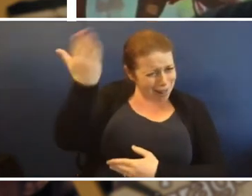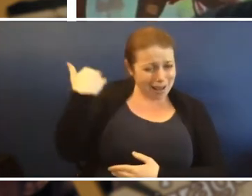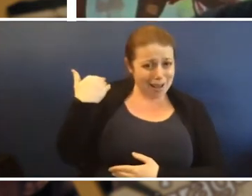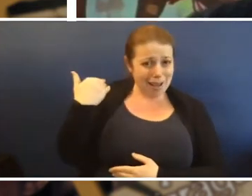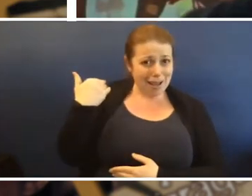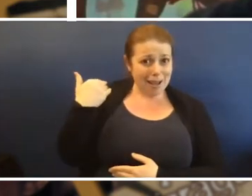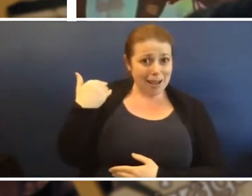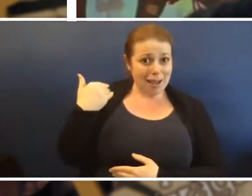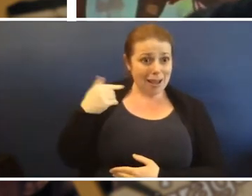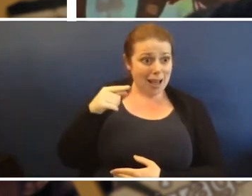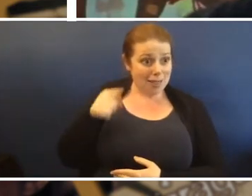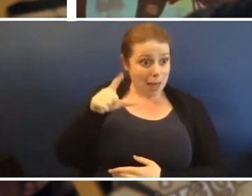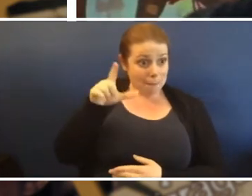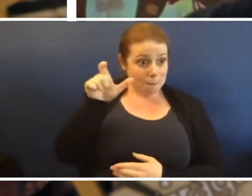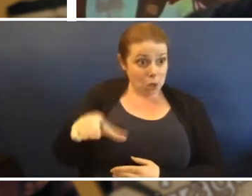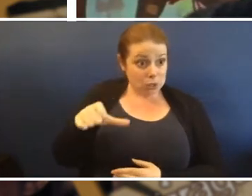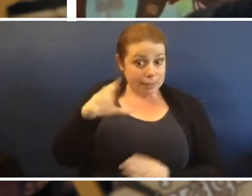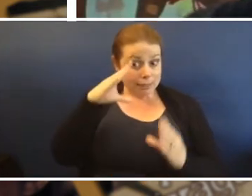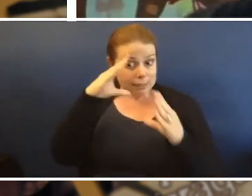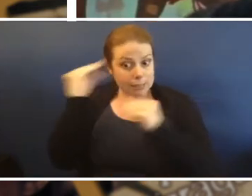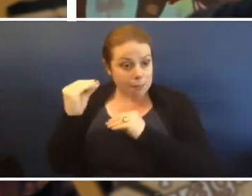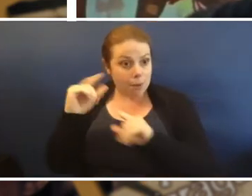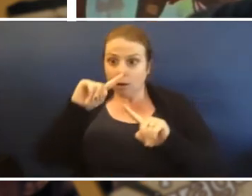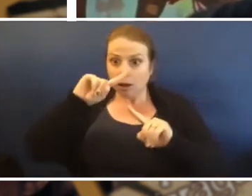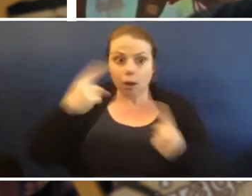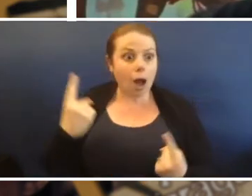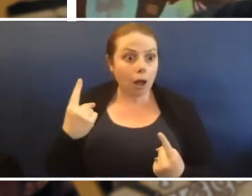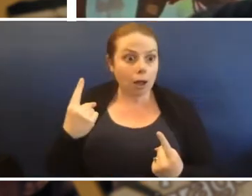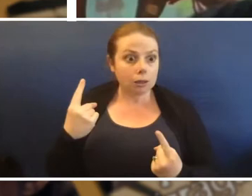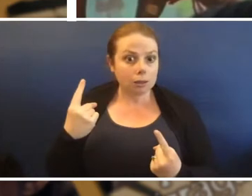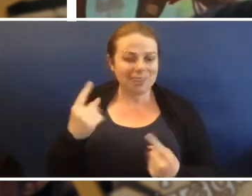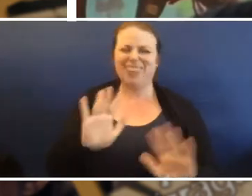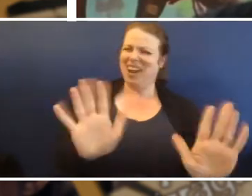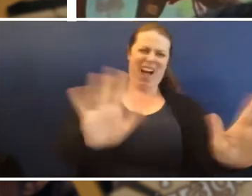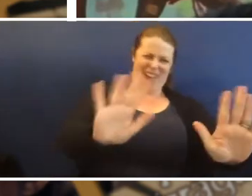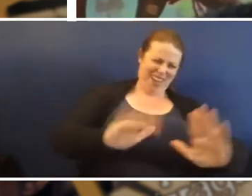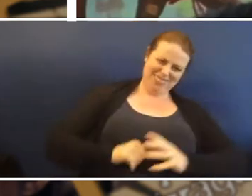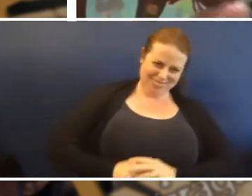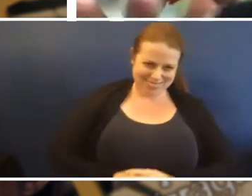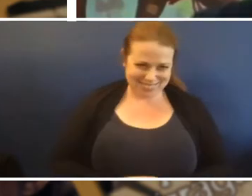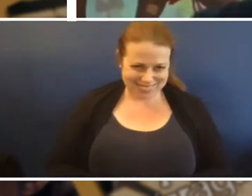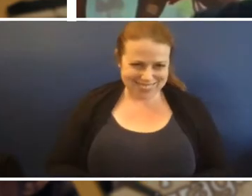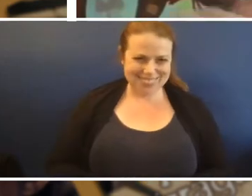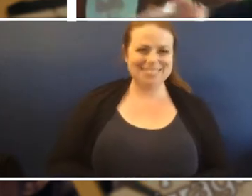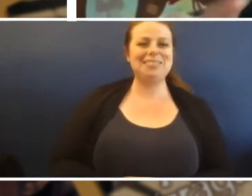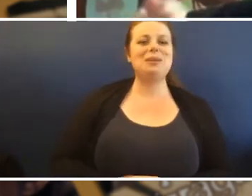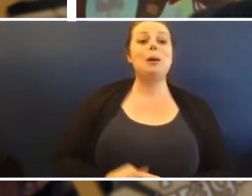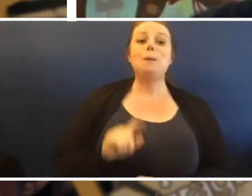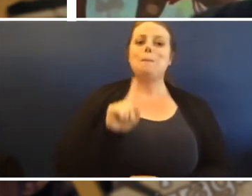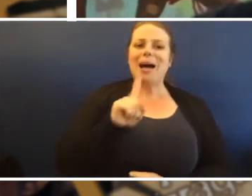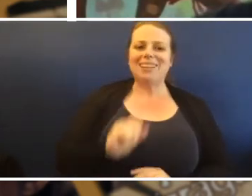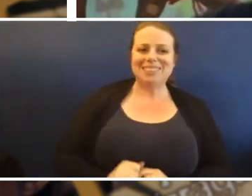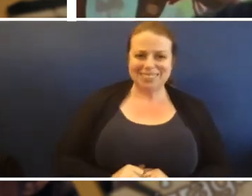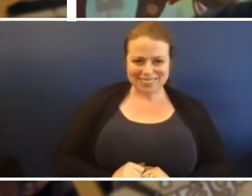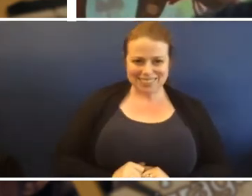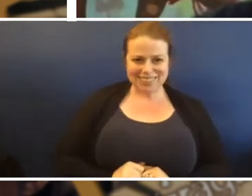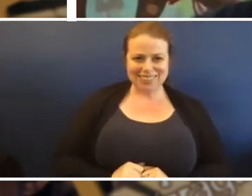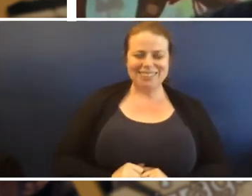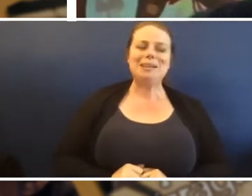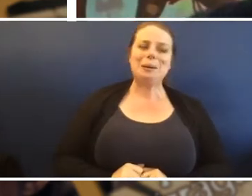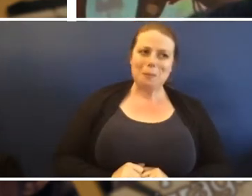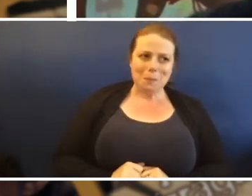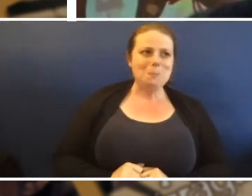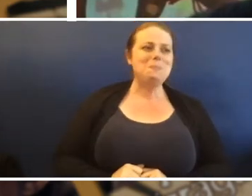years ago and they still haven't been to sleep. No they haven't, they still don't want to sleep. But